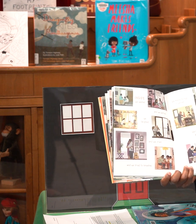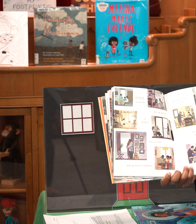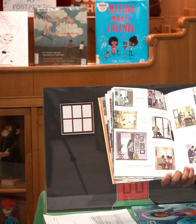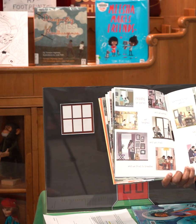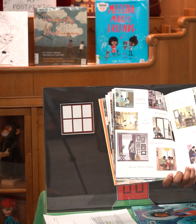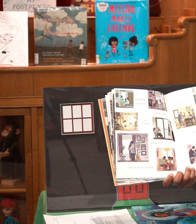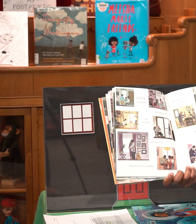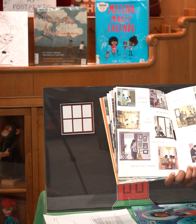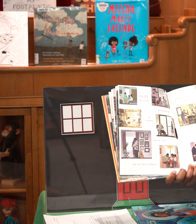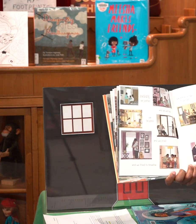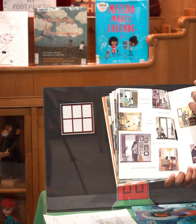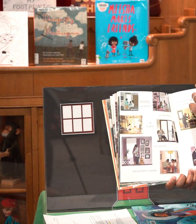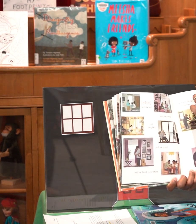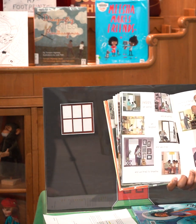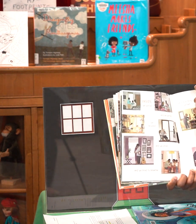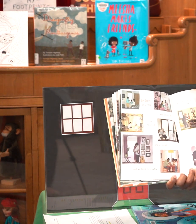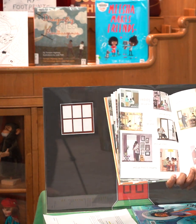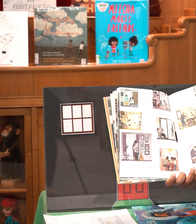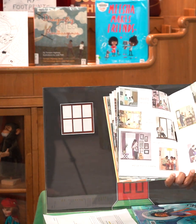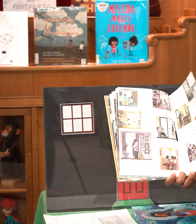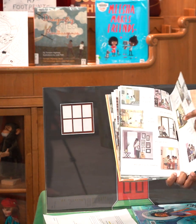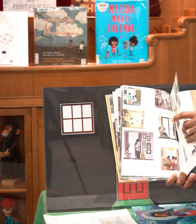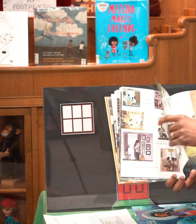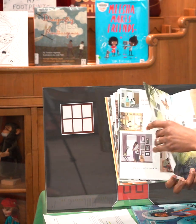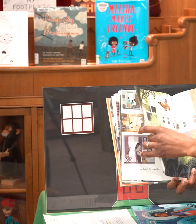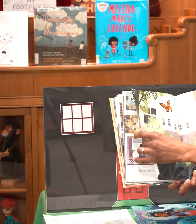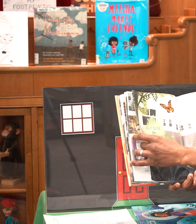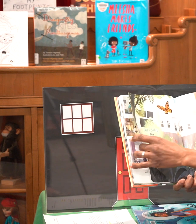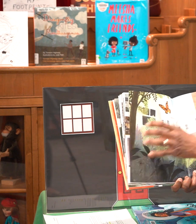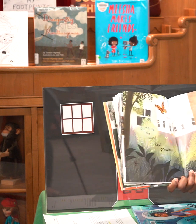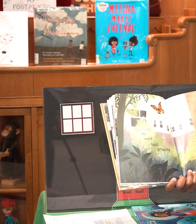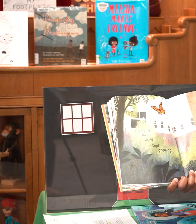bit inside